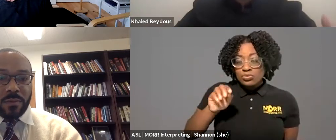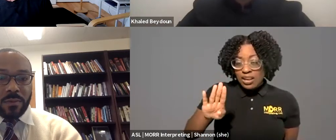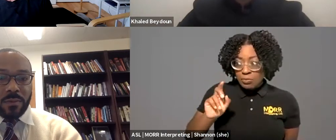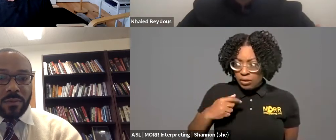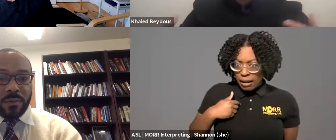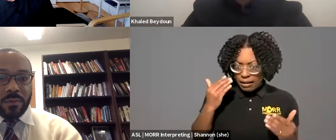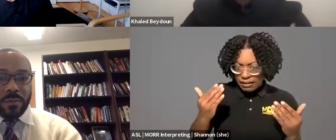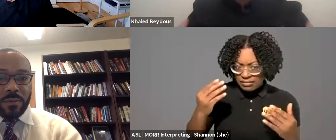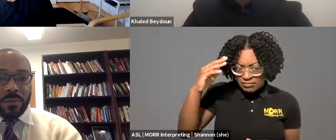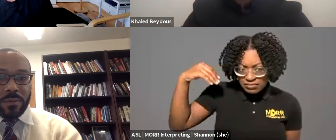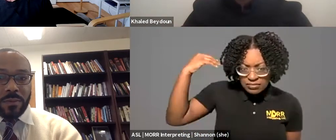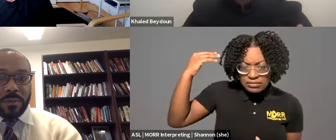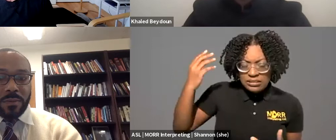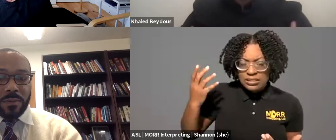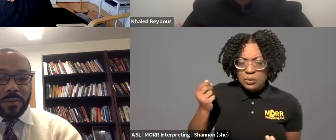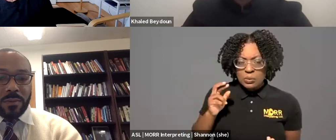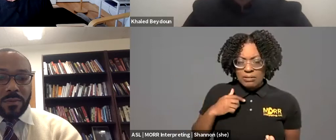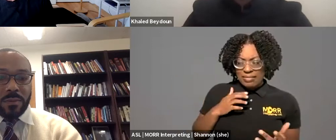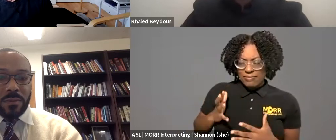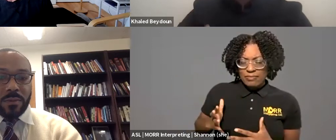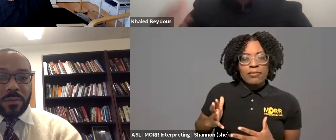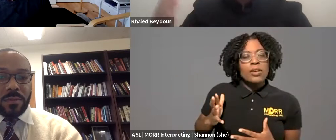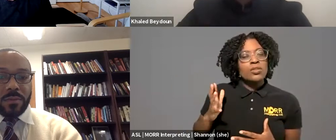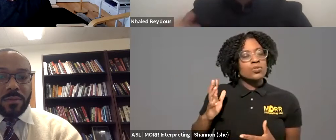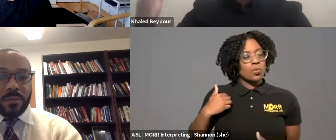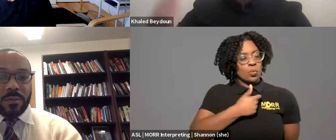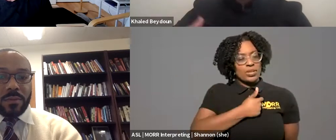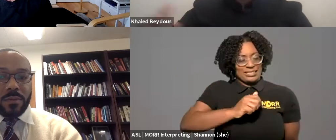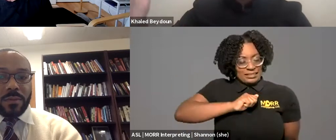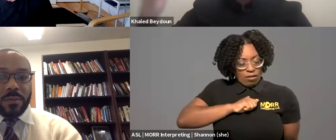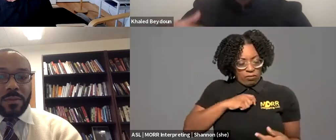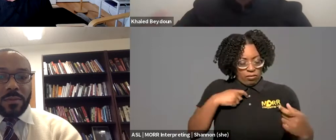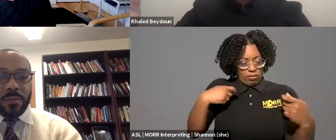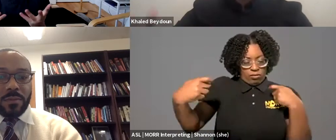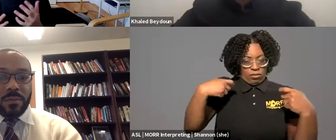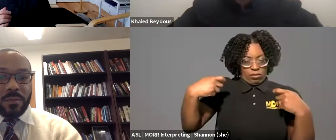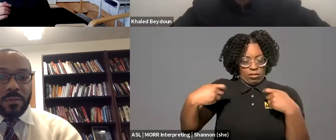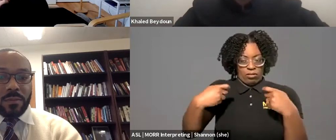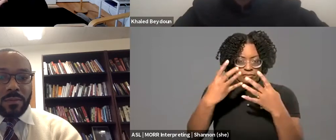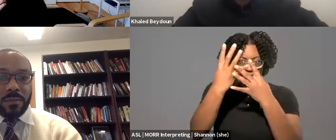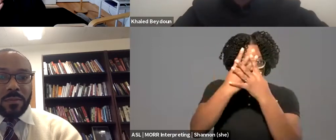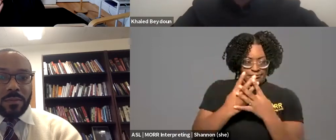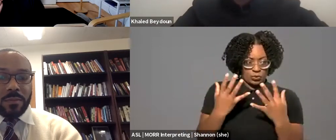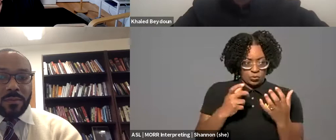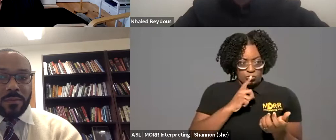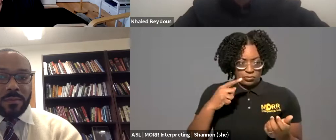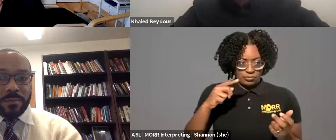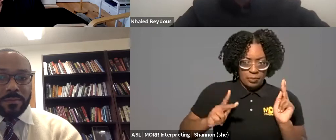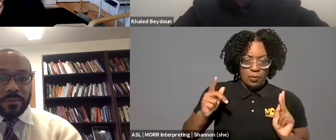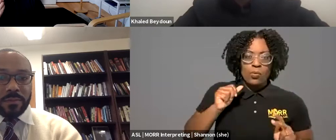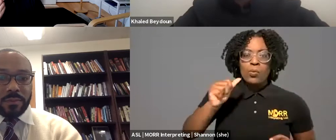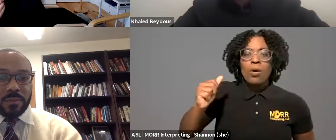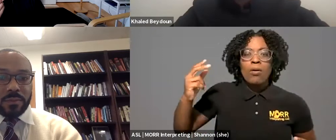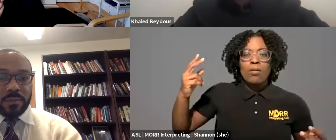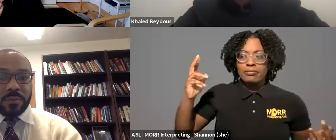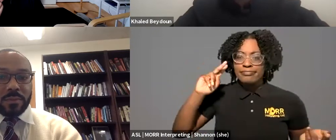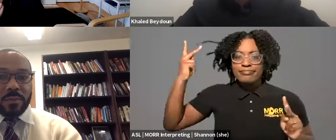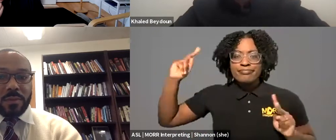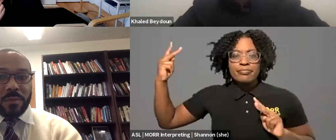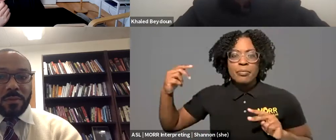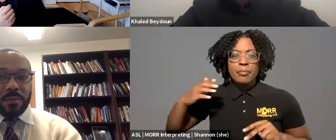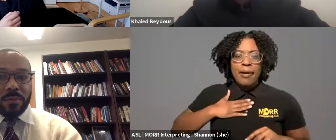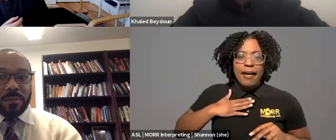Should I wear my hair in this way? Should I don the hijab? This perpetual negotiation of identity performance and expression which scholars have written about for years is sort of this unseen third dimension of speech regulation that is more than chilling. We talk about it often times very narrowly as chilling effect but to me it's a lot more intrusive than just chilling effect because it's burdening these stigmatized communities to have to entirely redo their identities